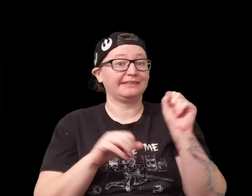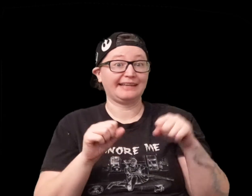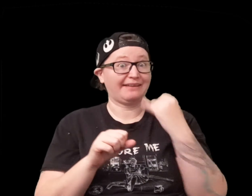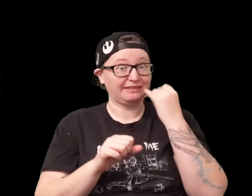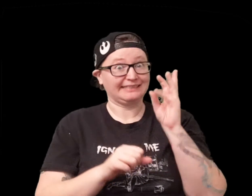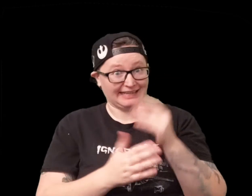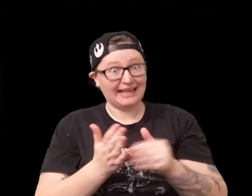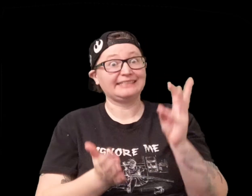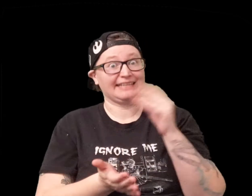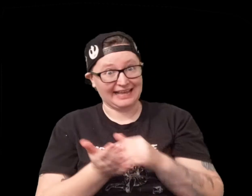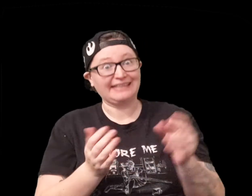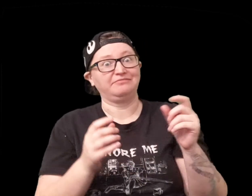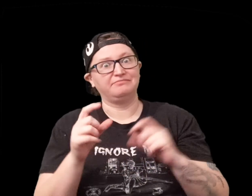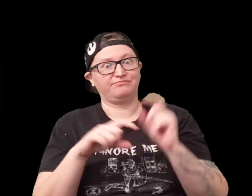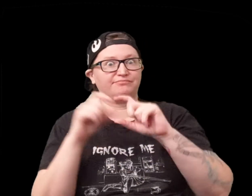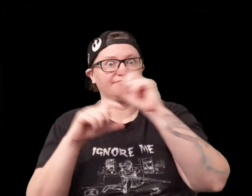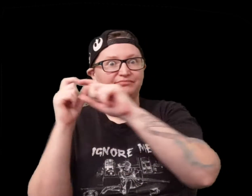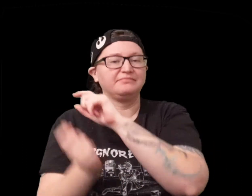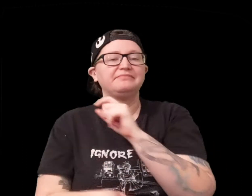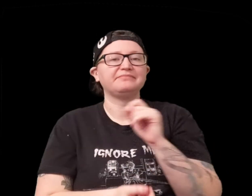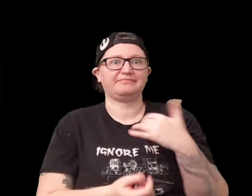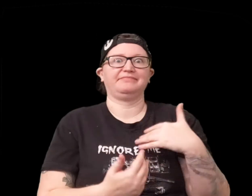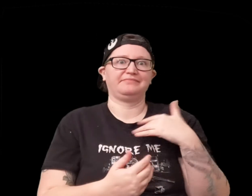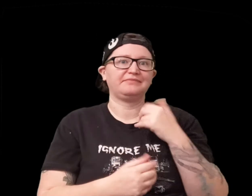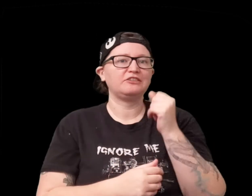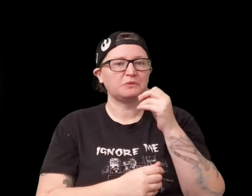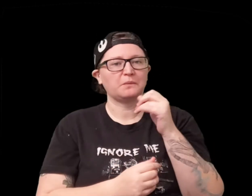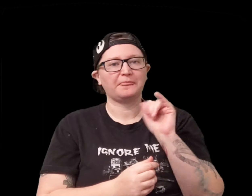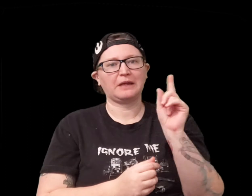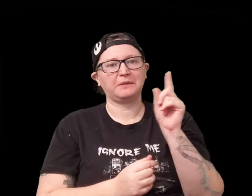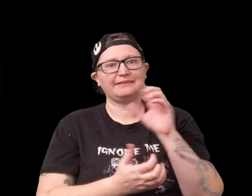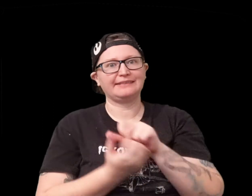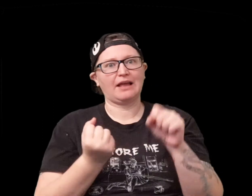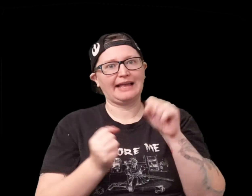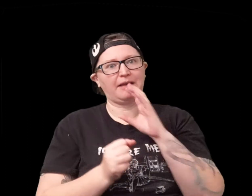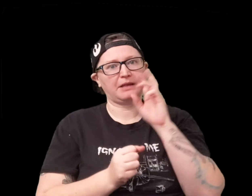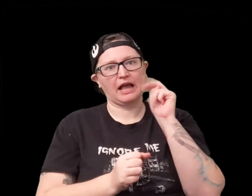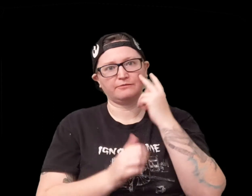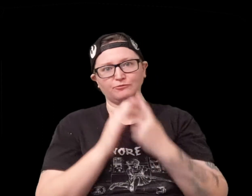it seems that there is no limit if you get six repeatedly you can just keep adding on so that's